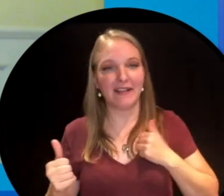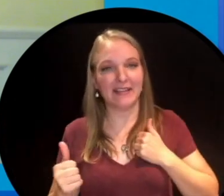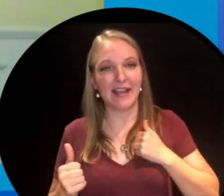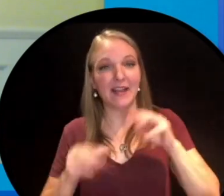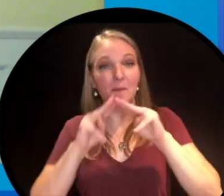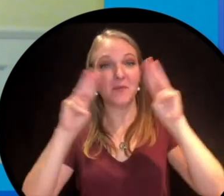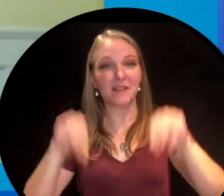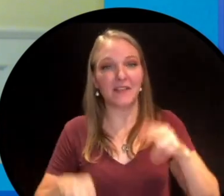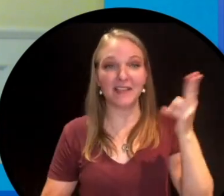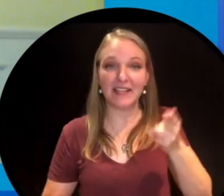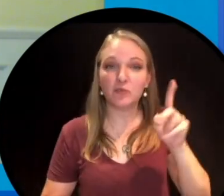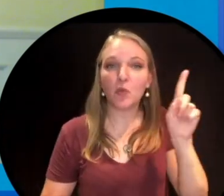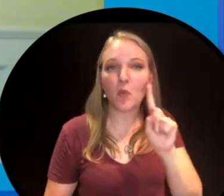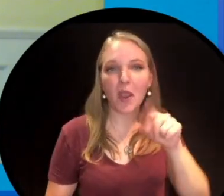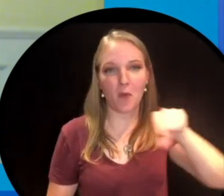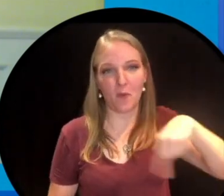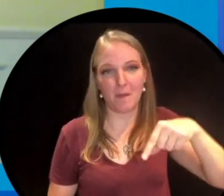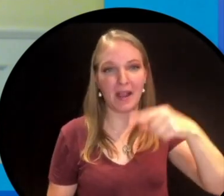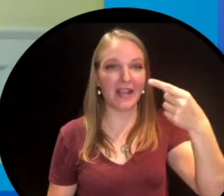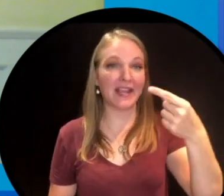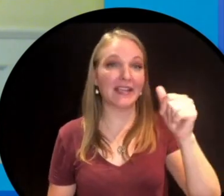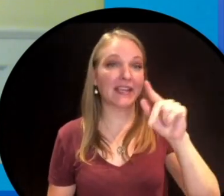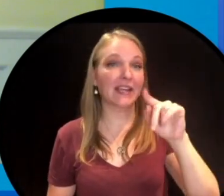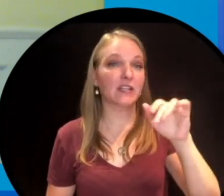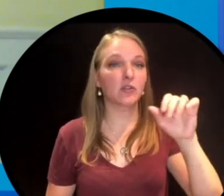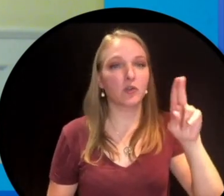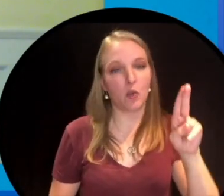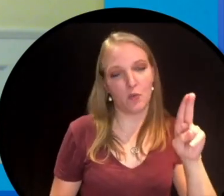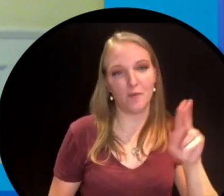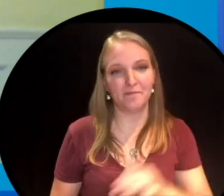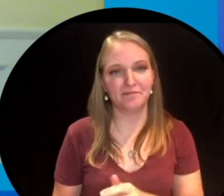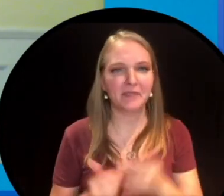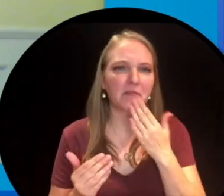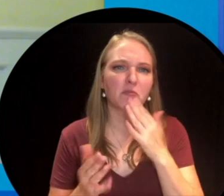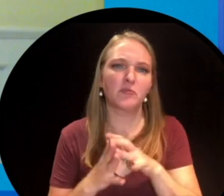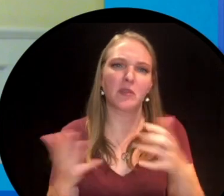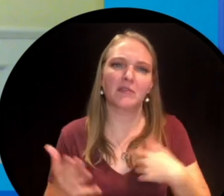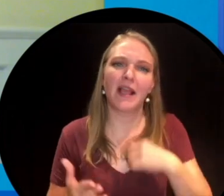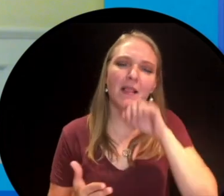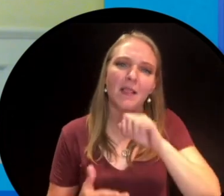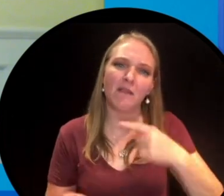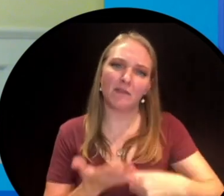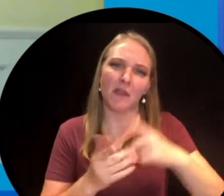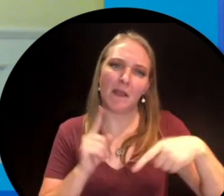museum of history in Gatineau, Quebec. Thank you so much. I really like talking about Terry